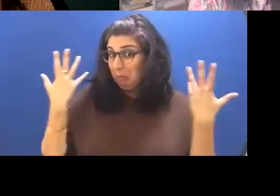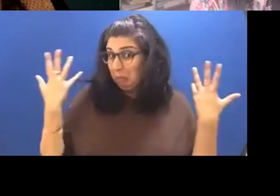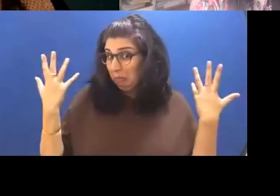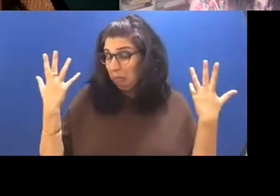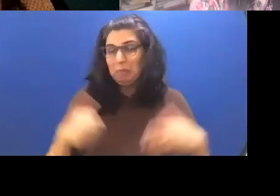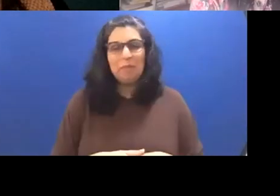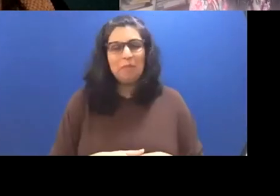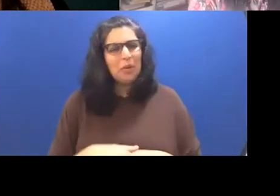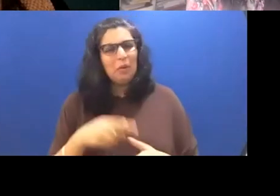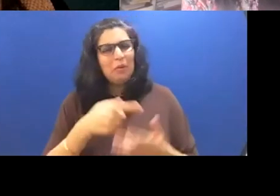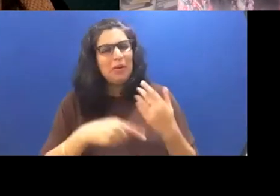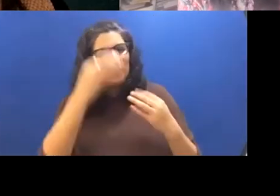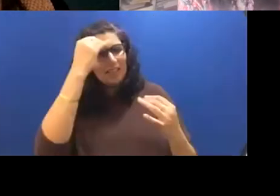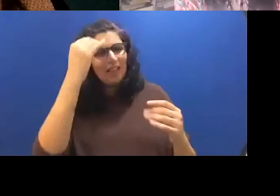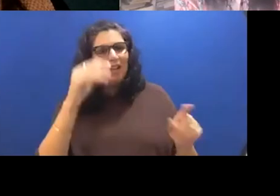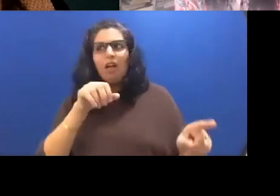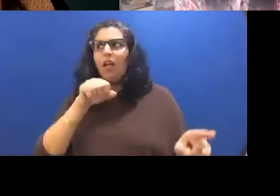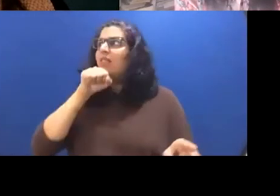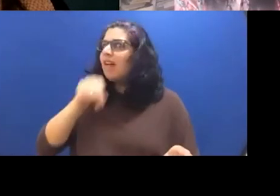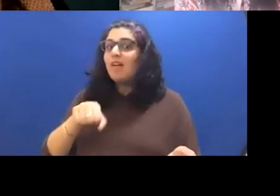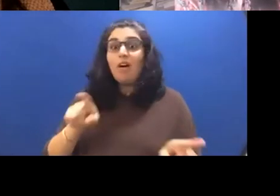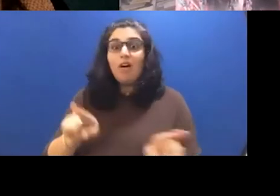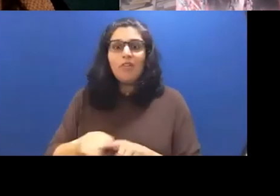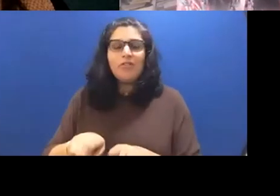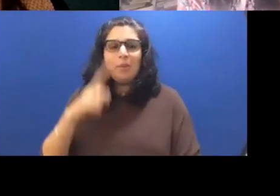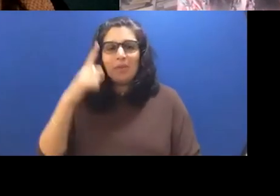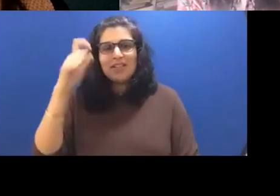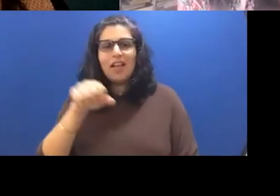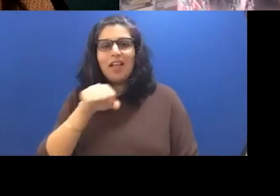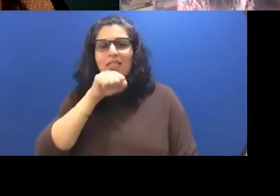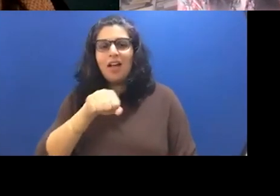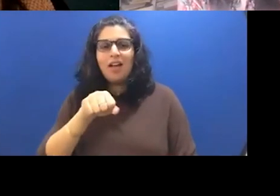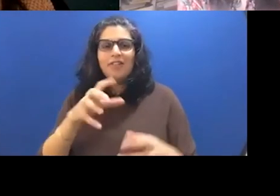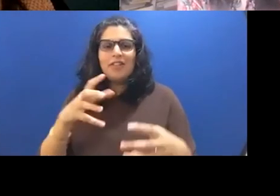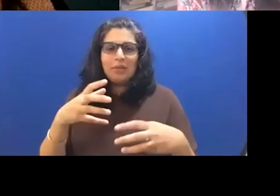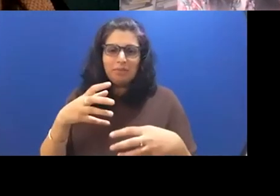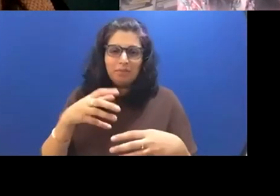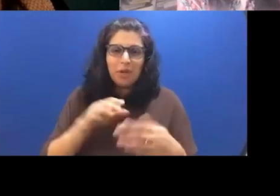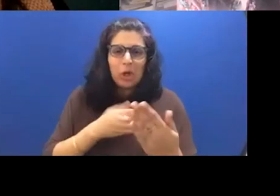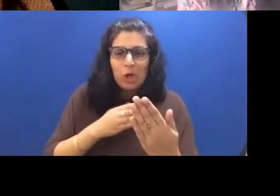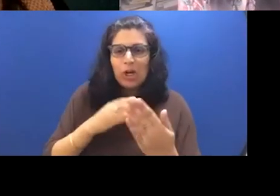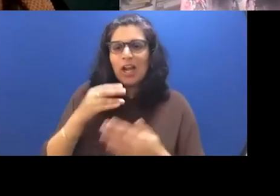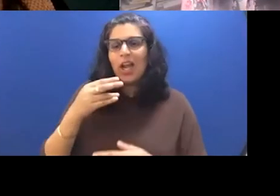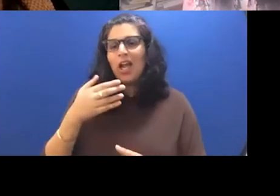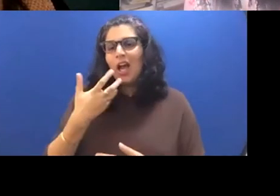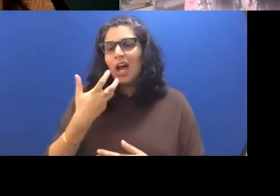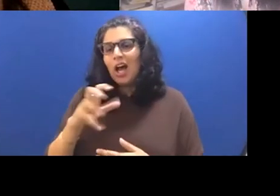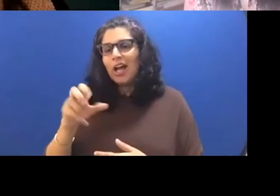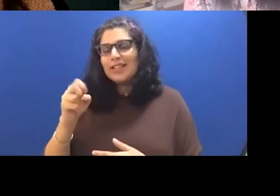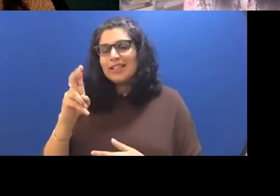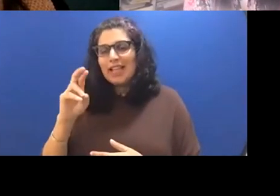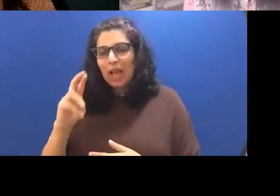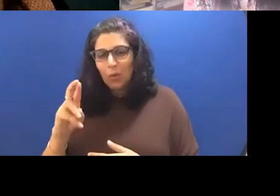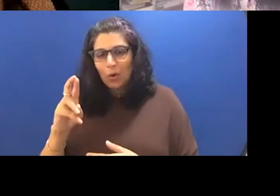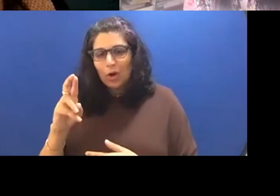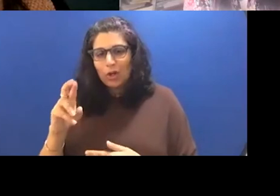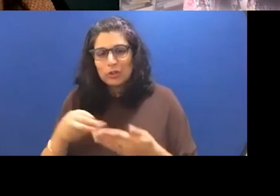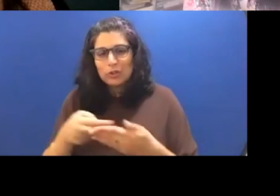Unknown Speaker think? I love it also because I love to make hot and sour soup actually, it's one of the things I feel like you're good at making.